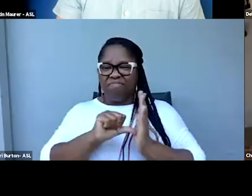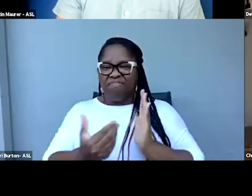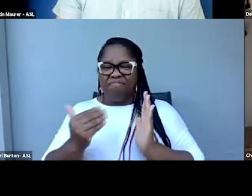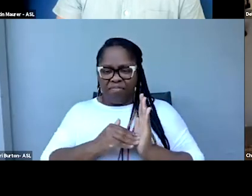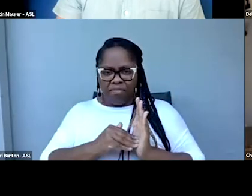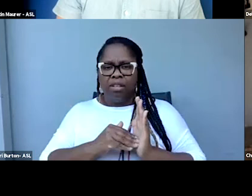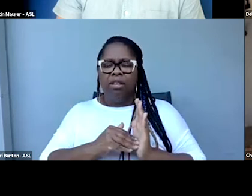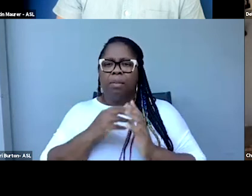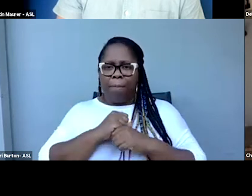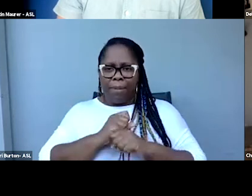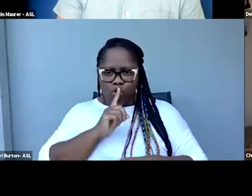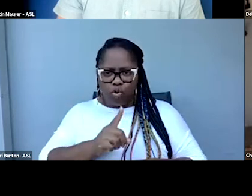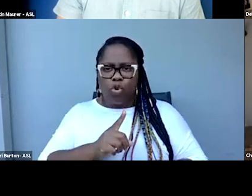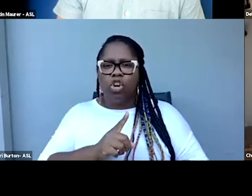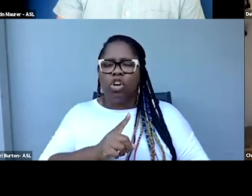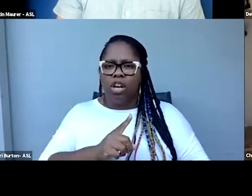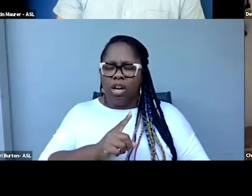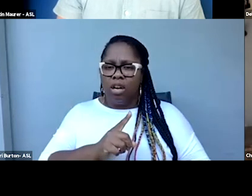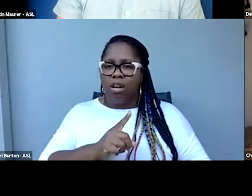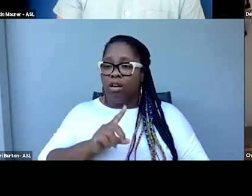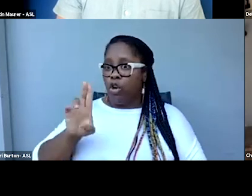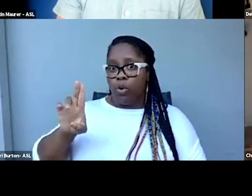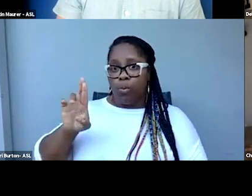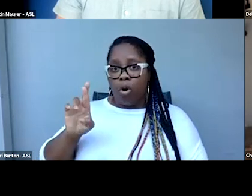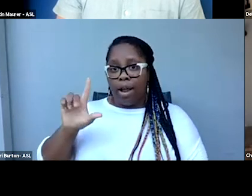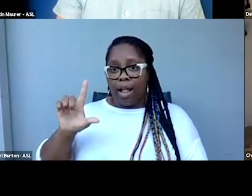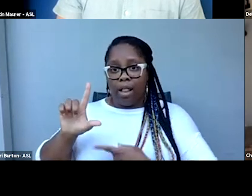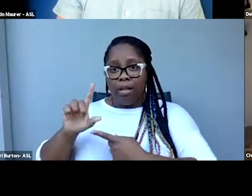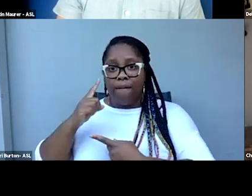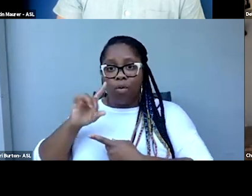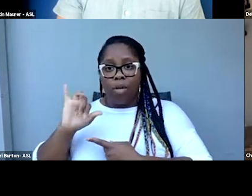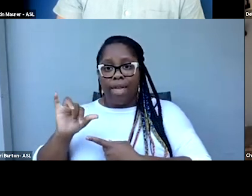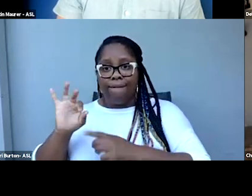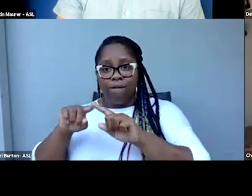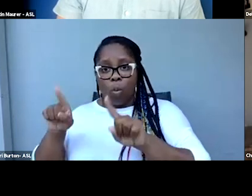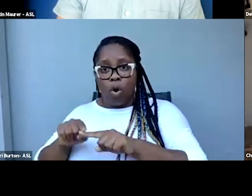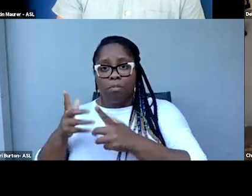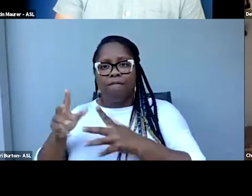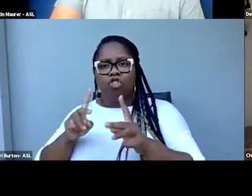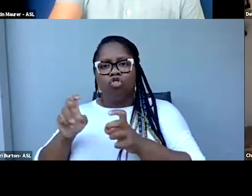sure that URL to that Google form has been dropped into the Q and A for you.